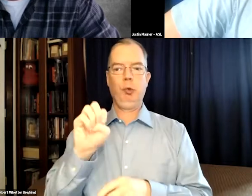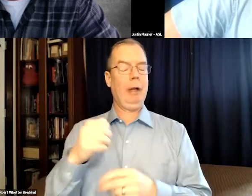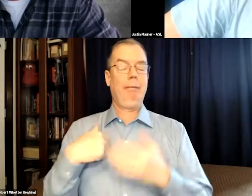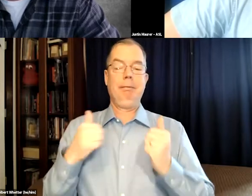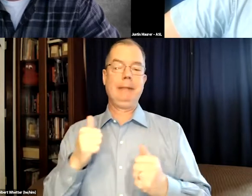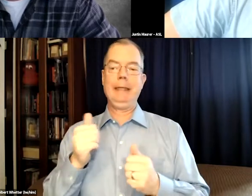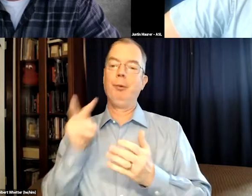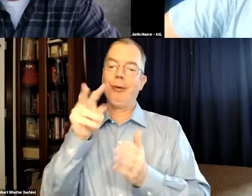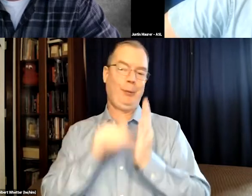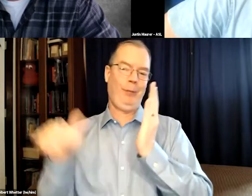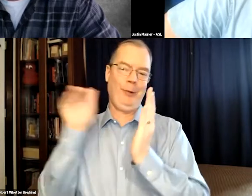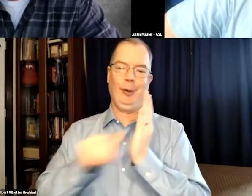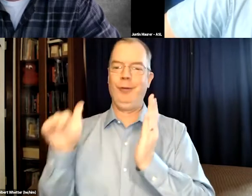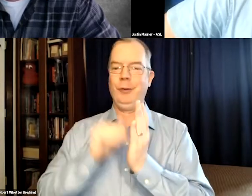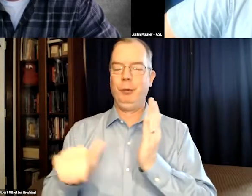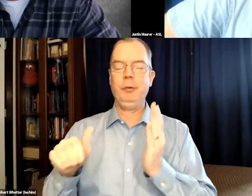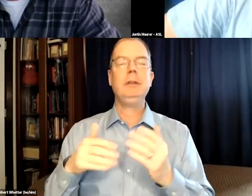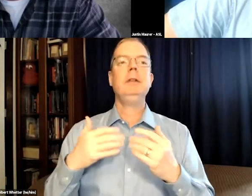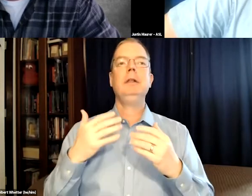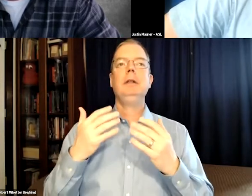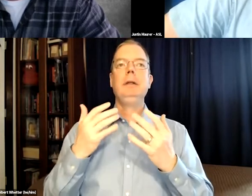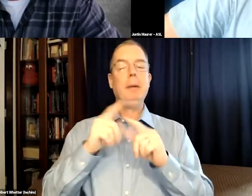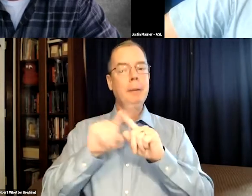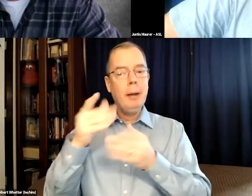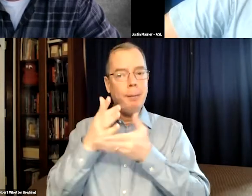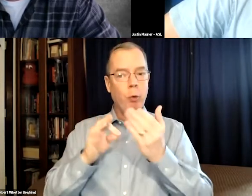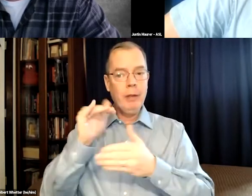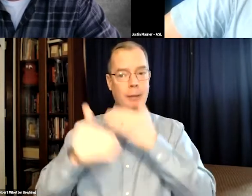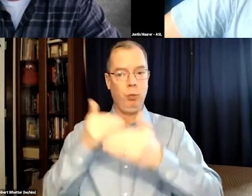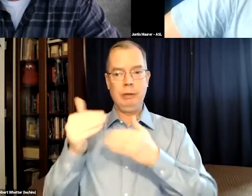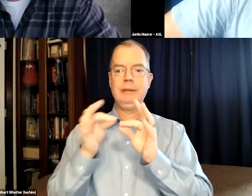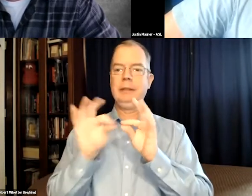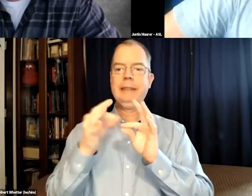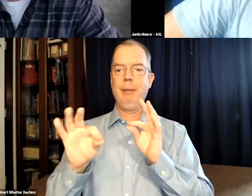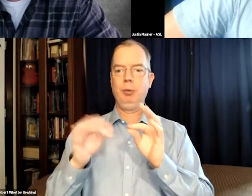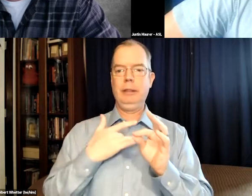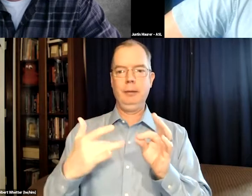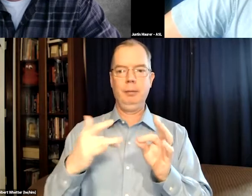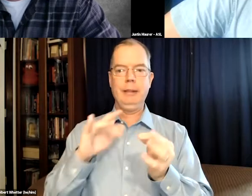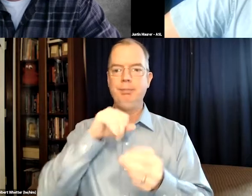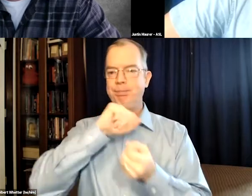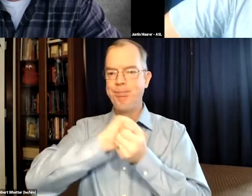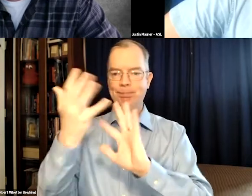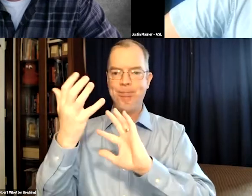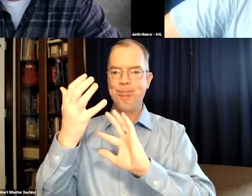on my computer's hard drive so I could watch them over and over again. But part of that process,